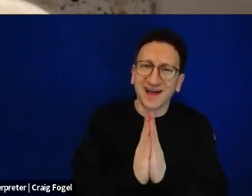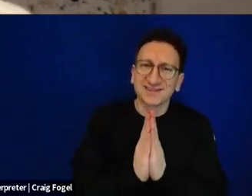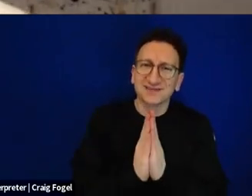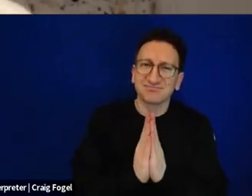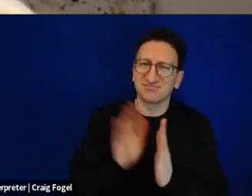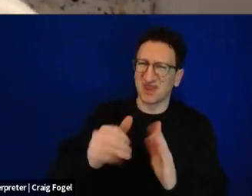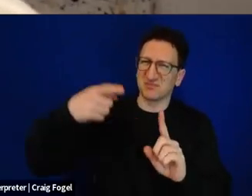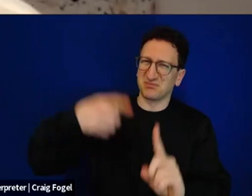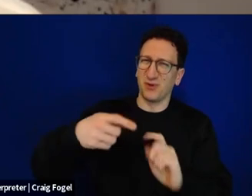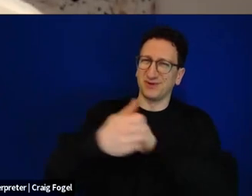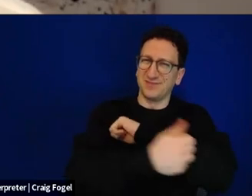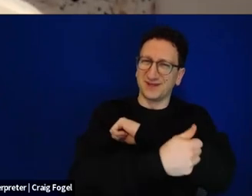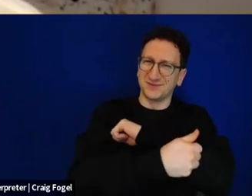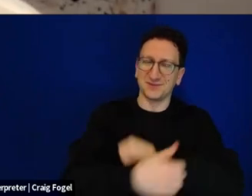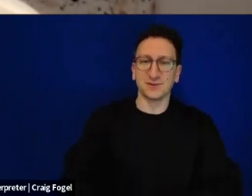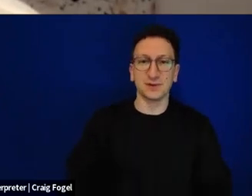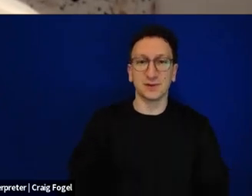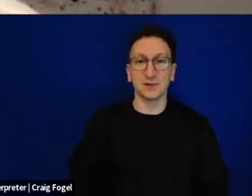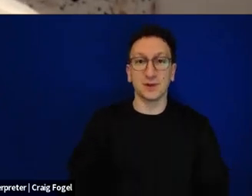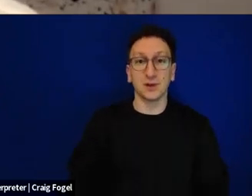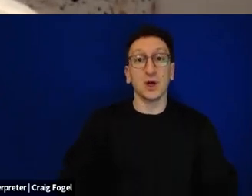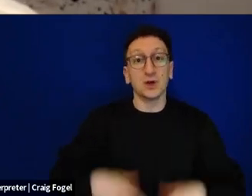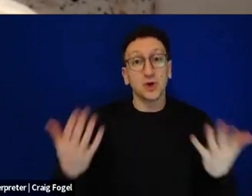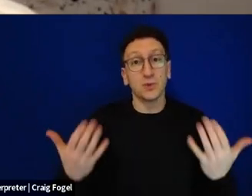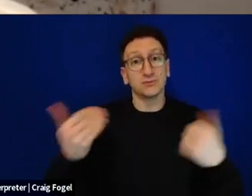So what I want to share with you a little bit is the Haggadah that my father and I created